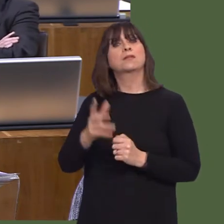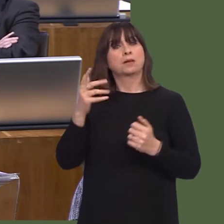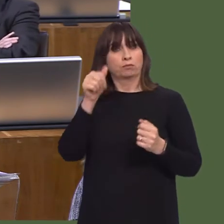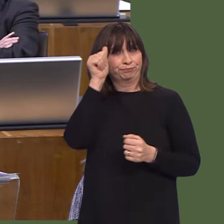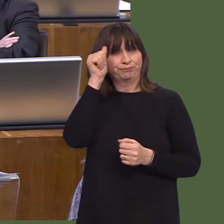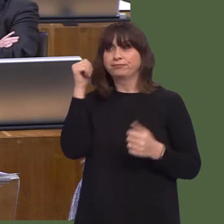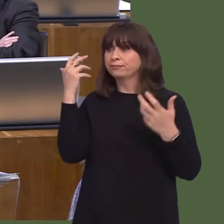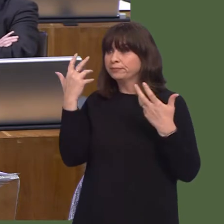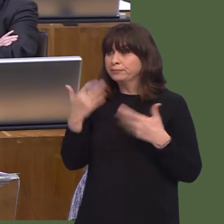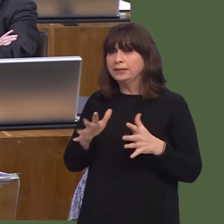OAQ51581 Carwyn Jones AM: Yes.